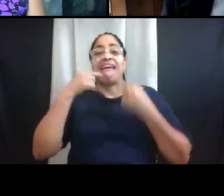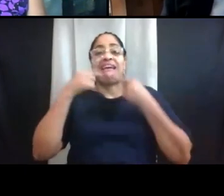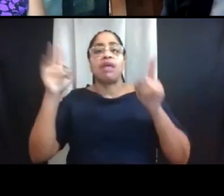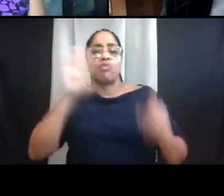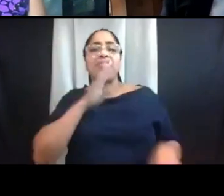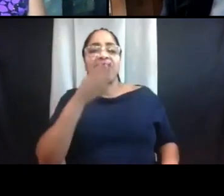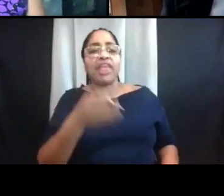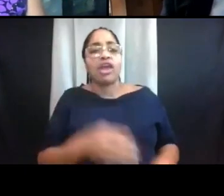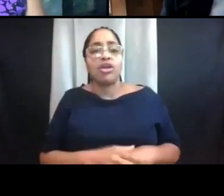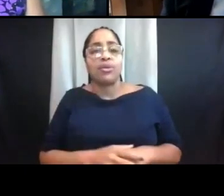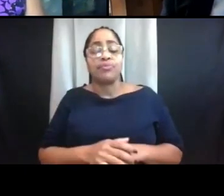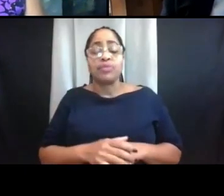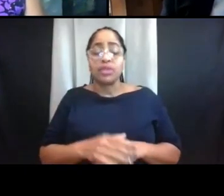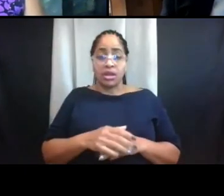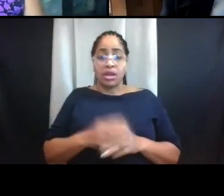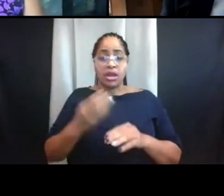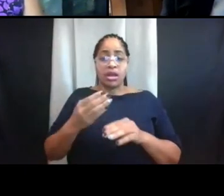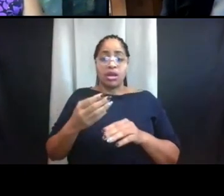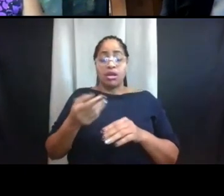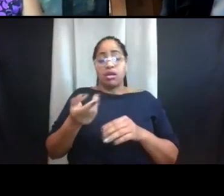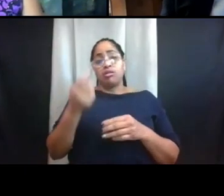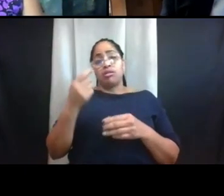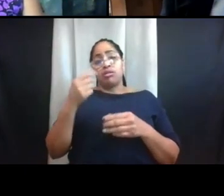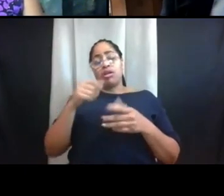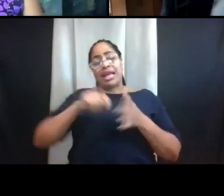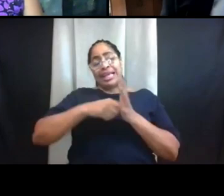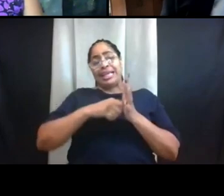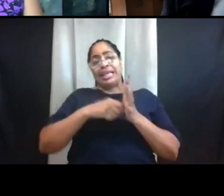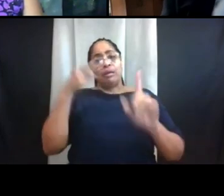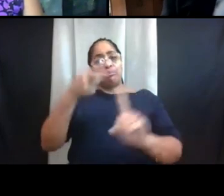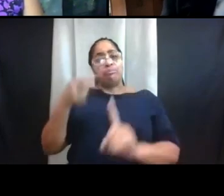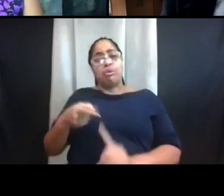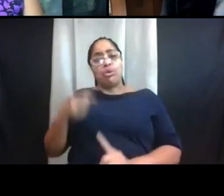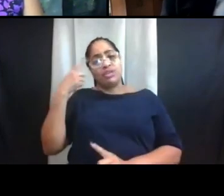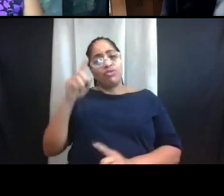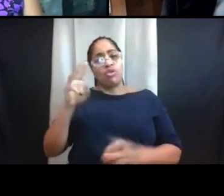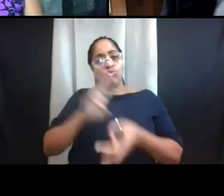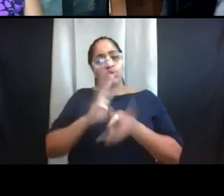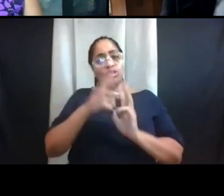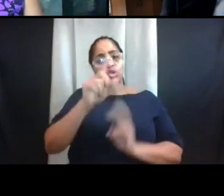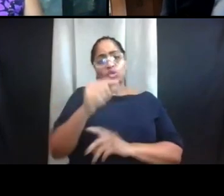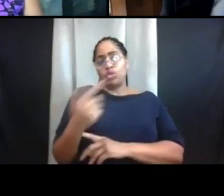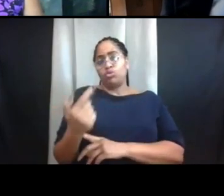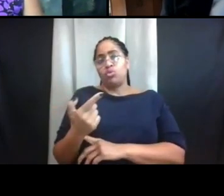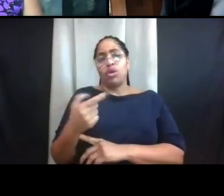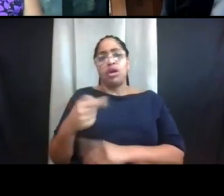Before I outline key points for winter 2021 with respect to housing, dining,